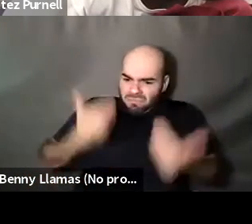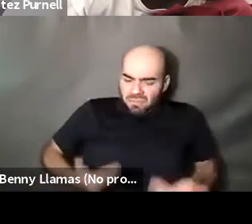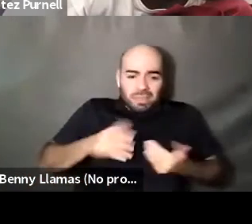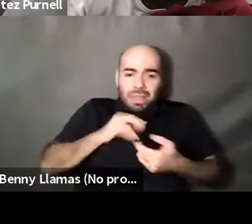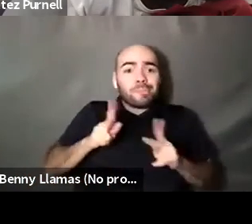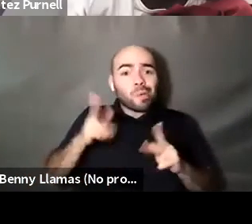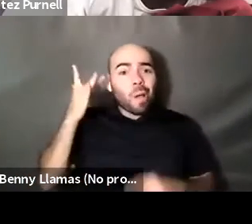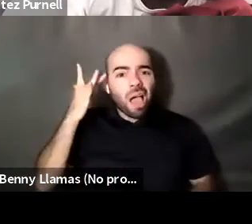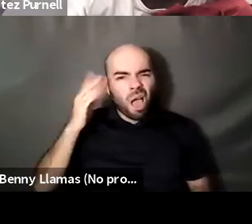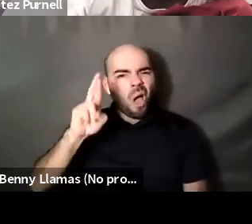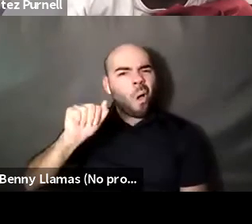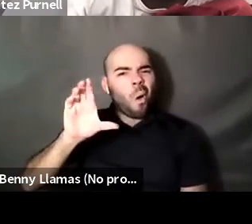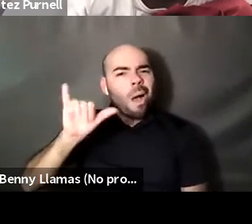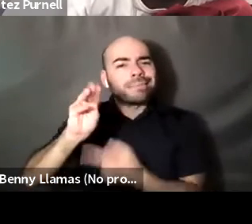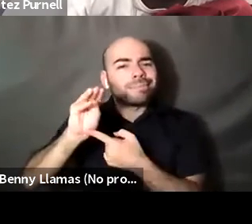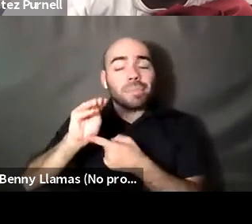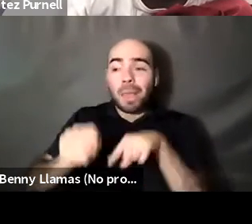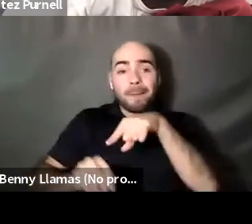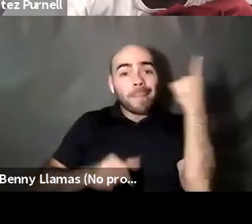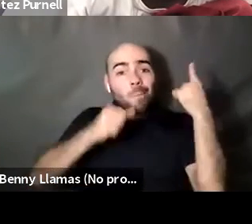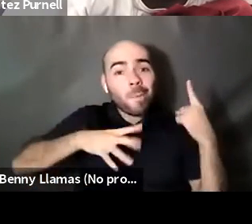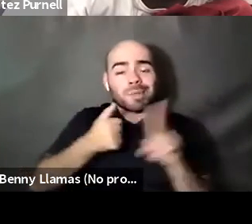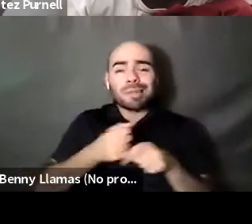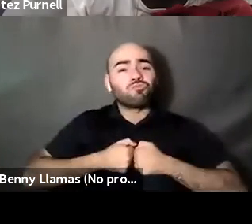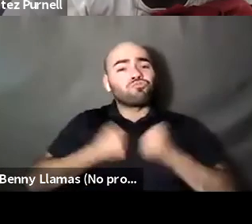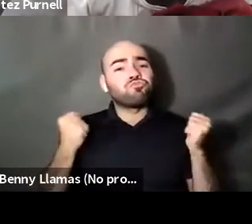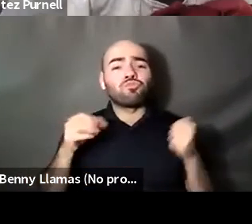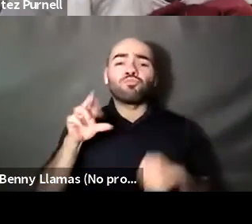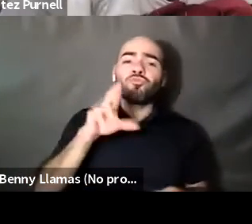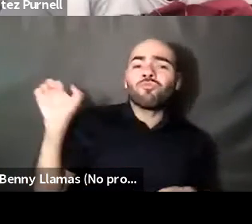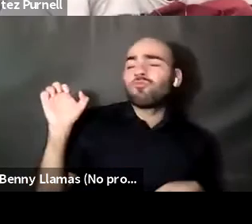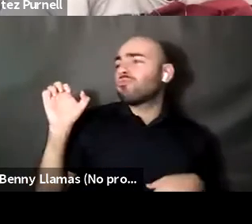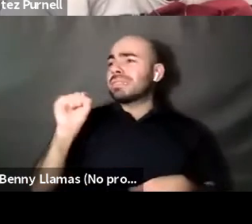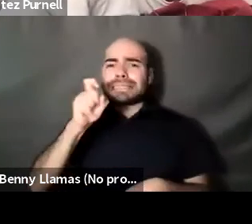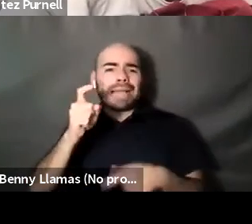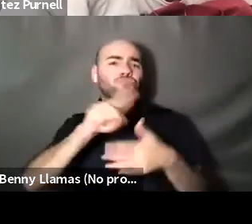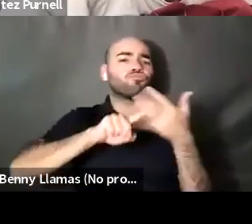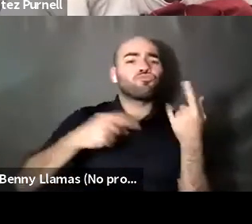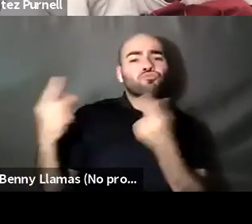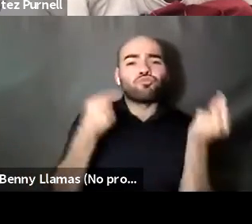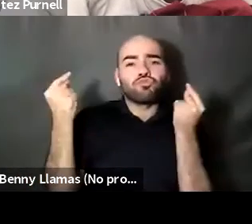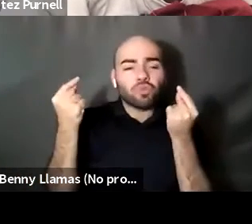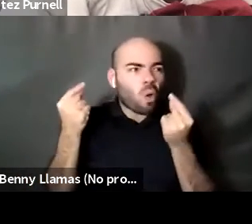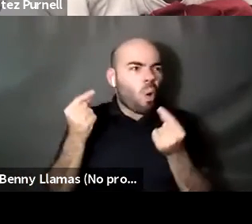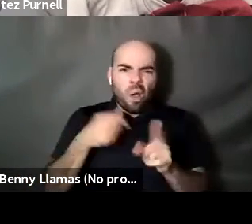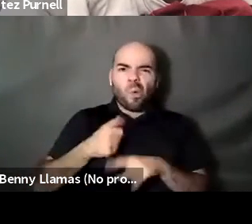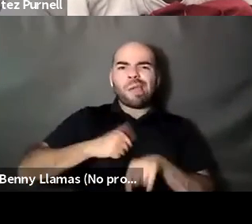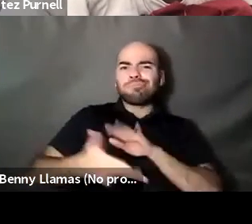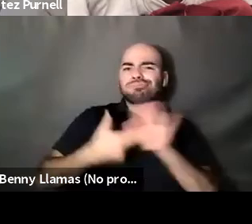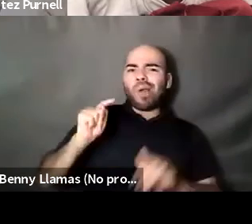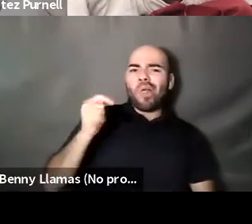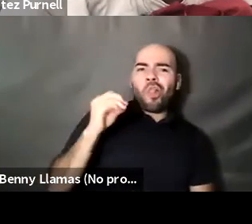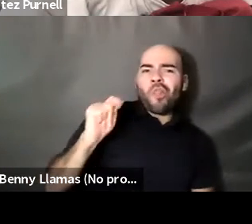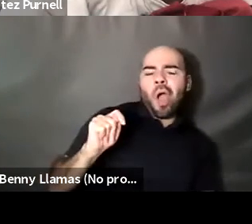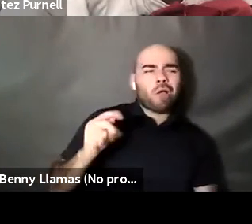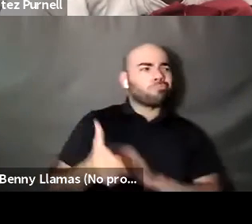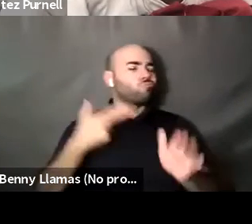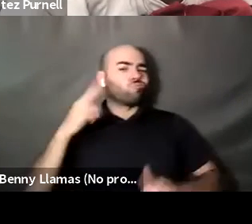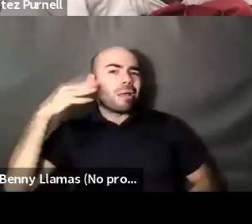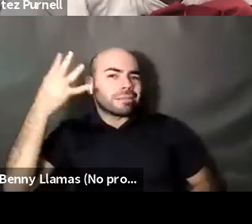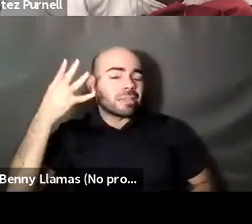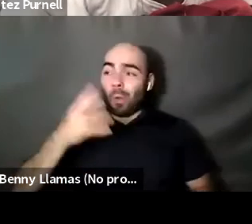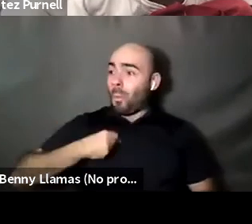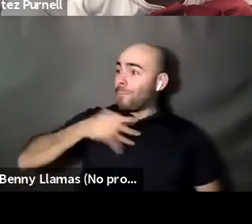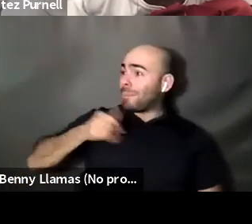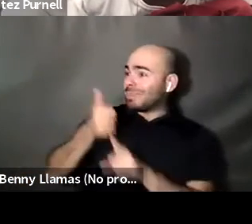Kokumo: Right, because we're black women are free sexually were whores were thought we were crazy. But why would we do it the supermodels so I'm continually reminding myself that like I'm at the bottom. But if there's like a